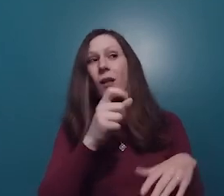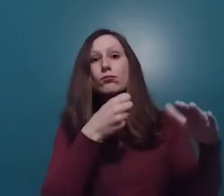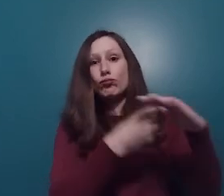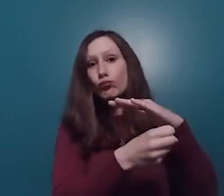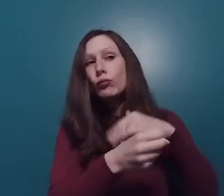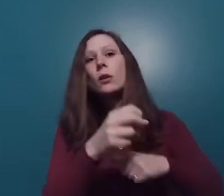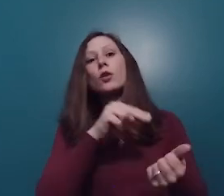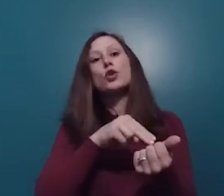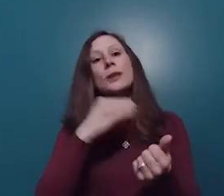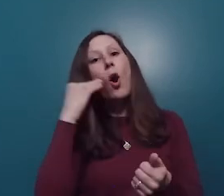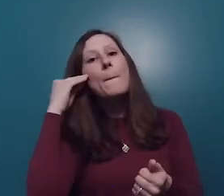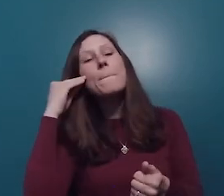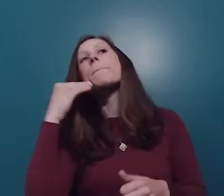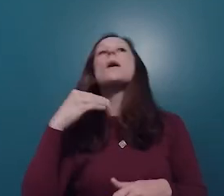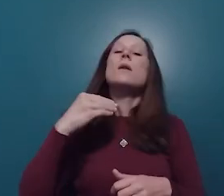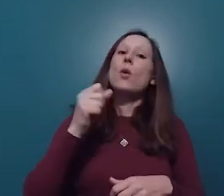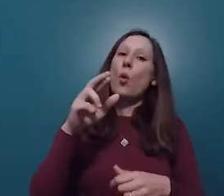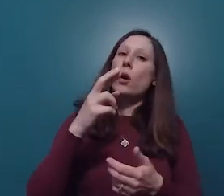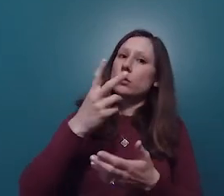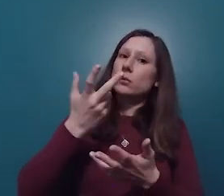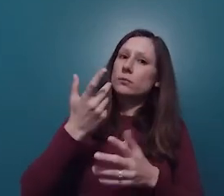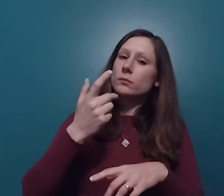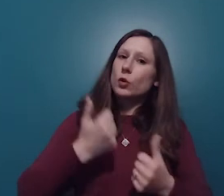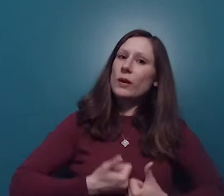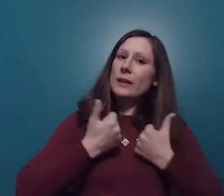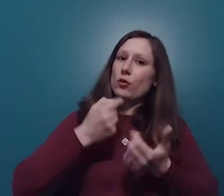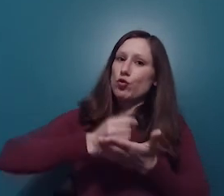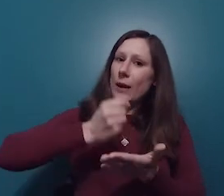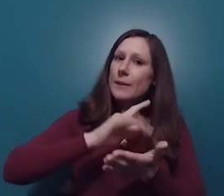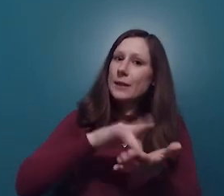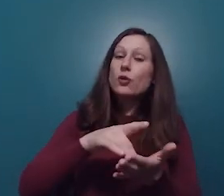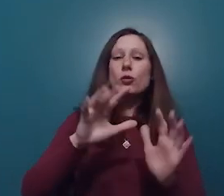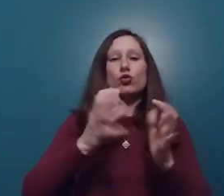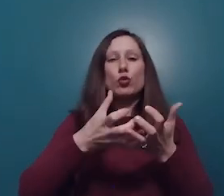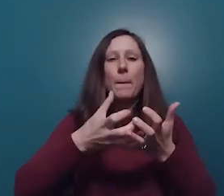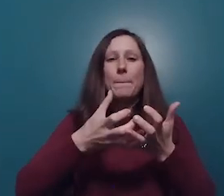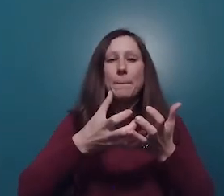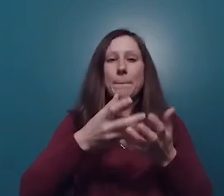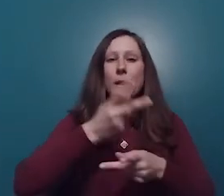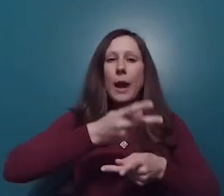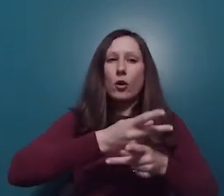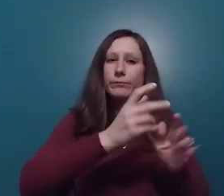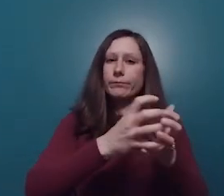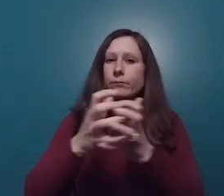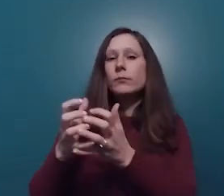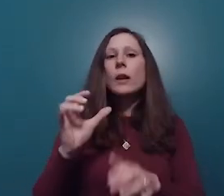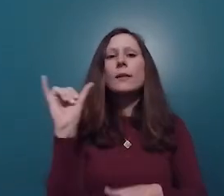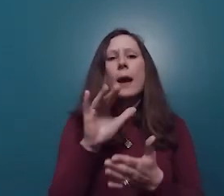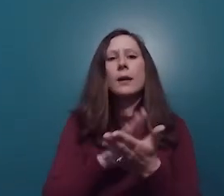prison or jail facility, anyone in a nursing home, a residential treatment center or any group care setting. Like a